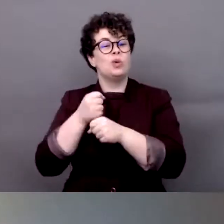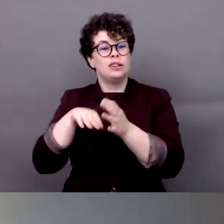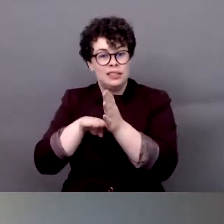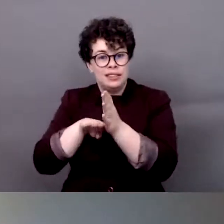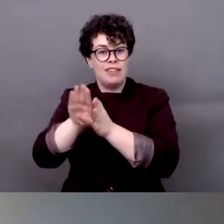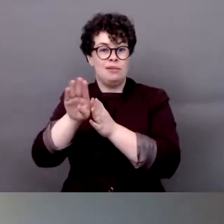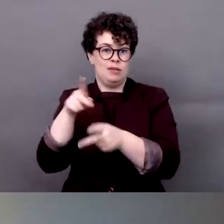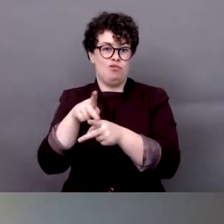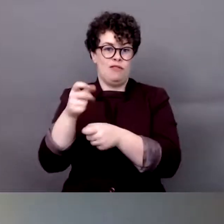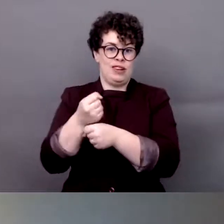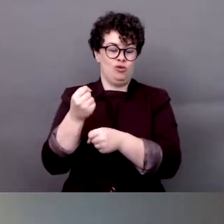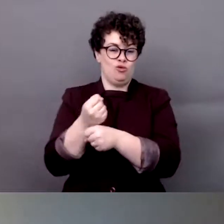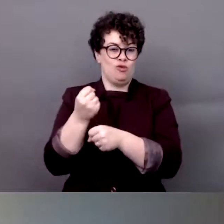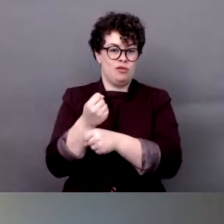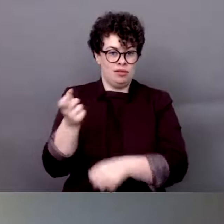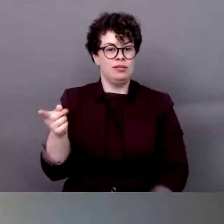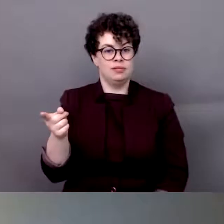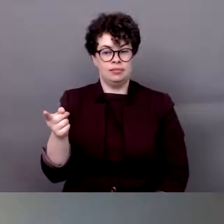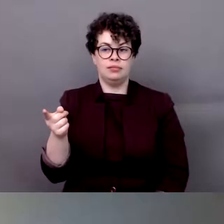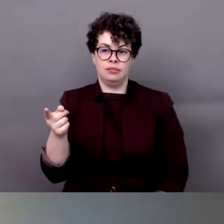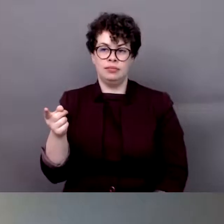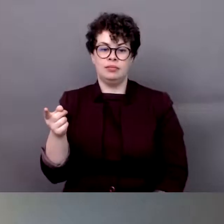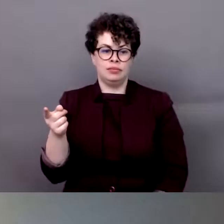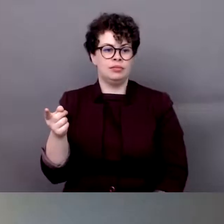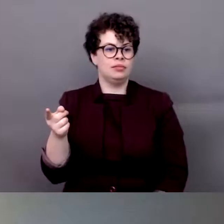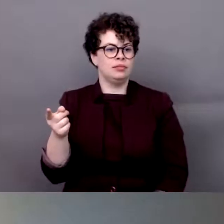professional, for 19 years with disability